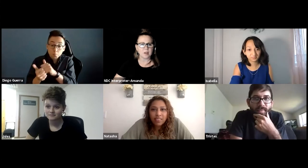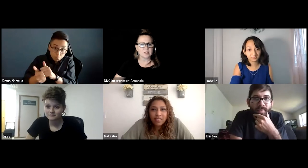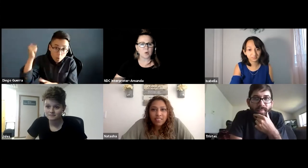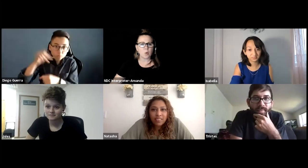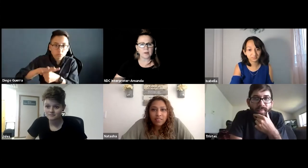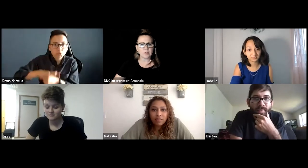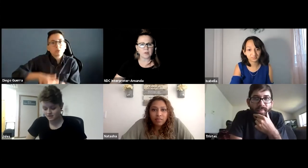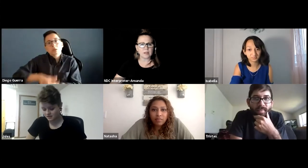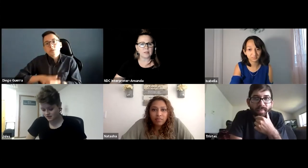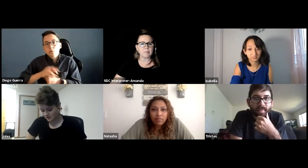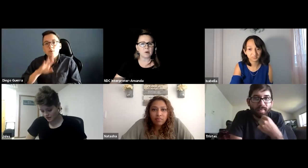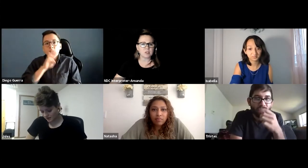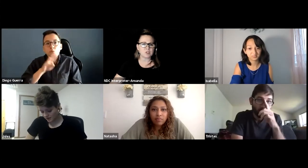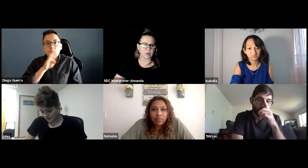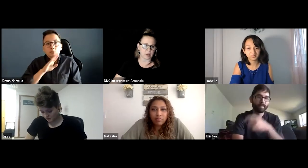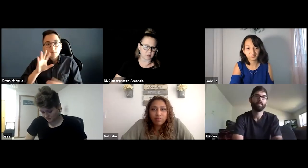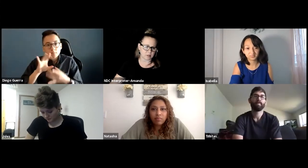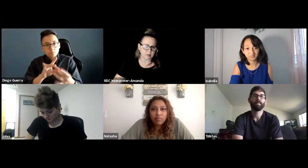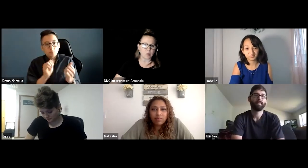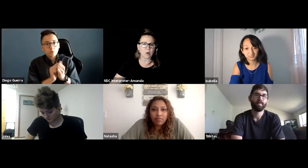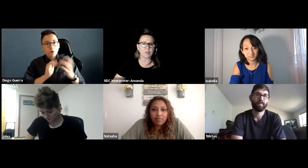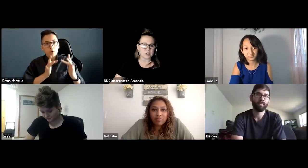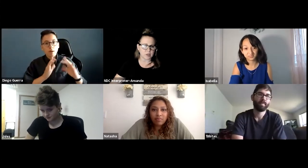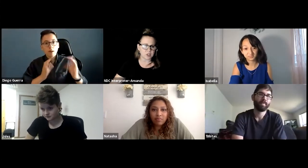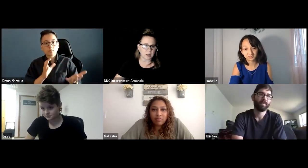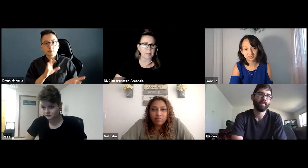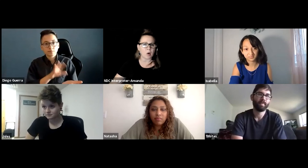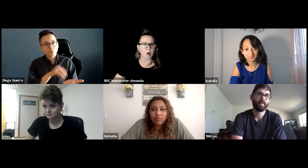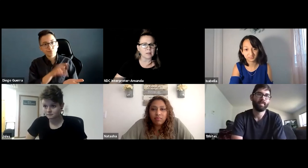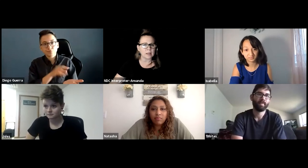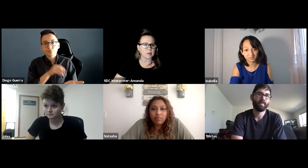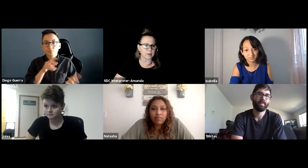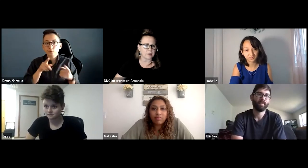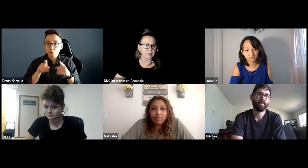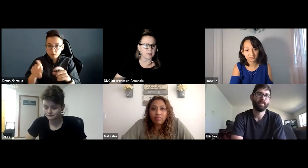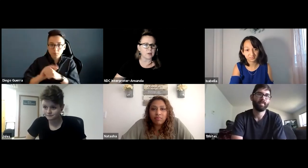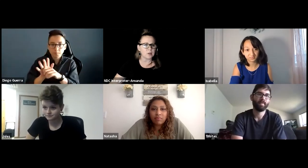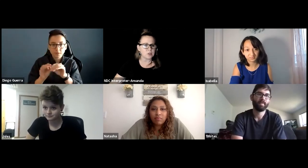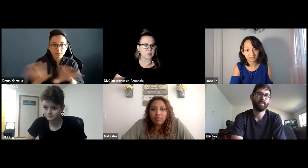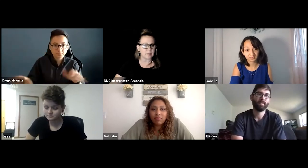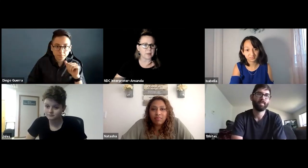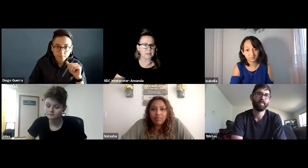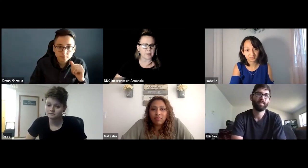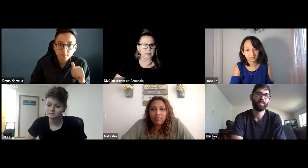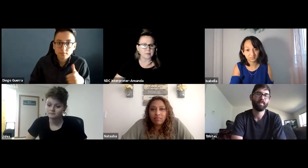So what created the most stress or frustration about online learning during the pandemic?